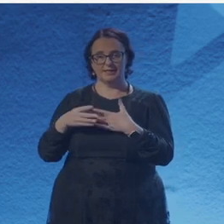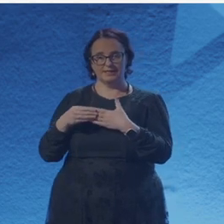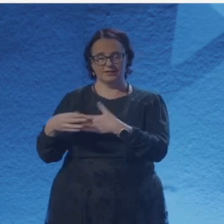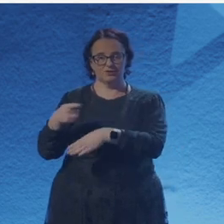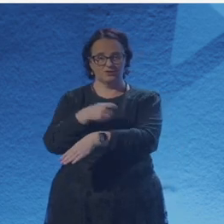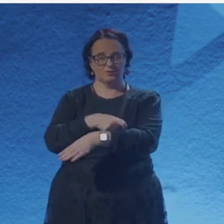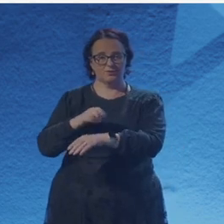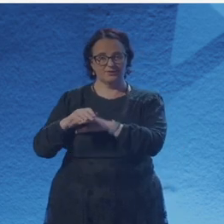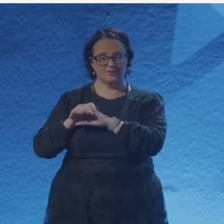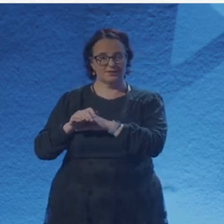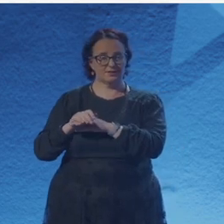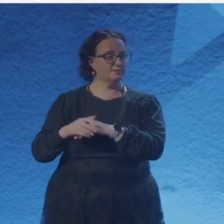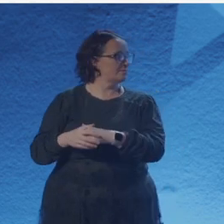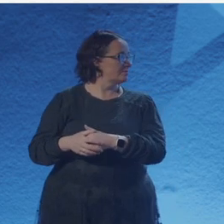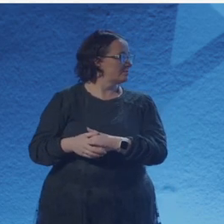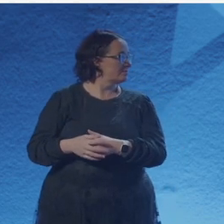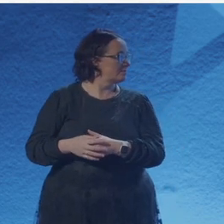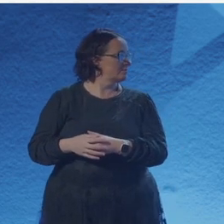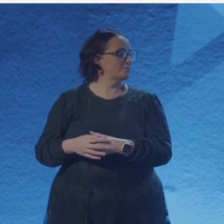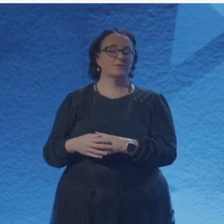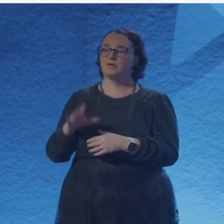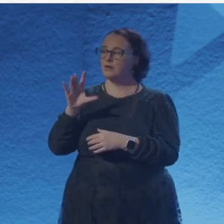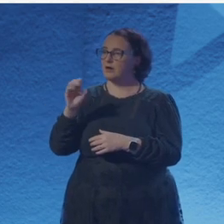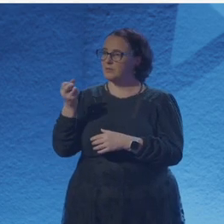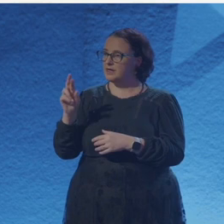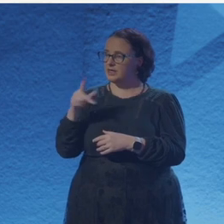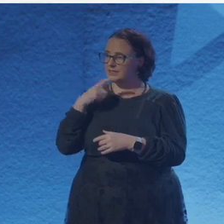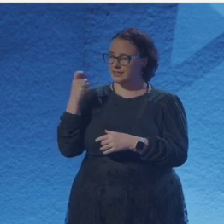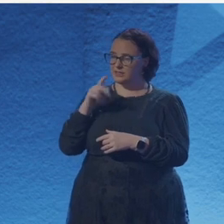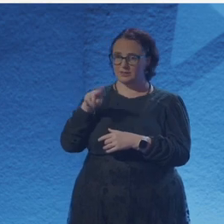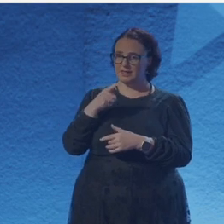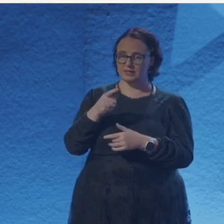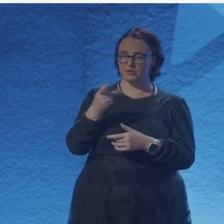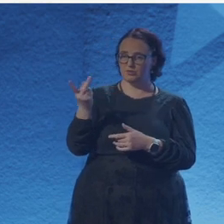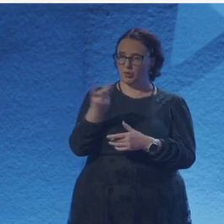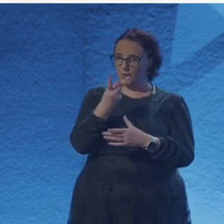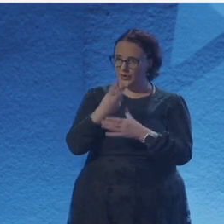But- but so that idea of- of